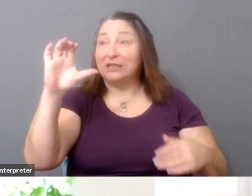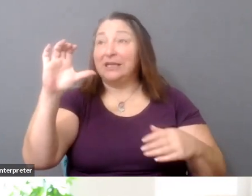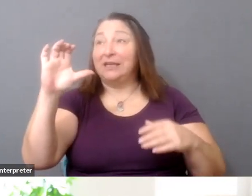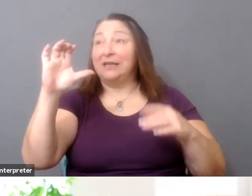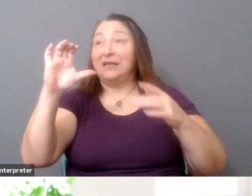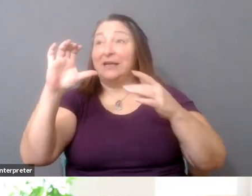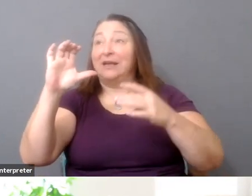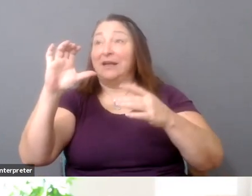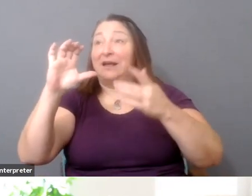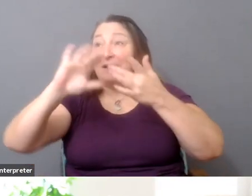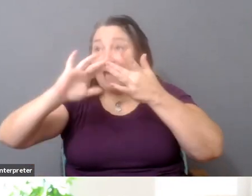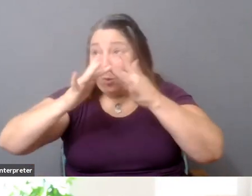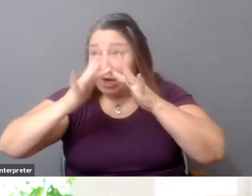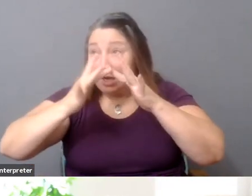happy to be a part of, has been a really